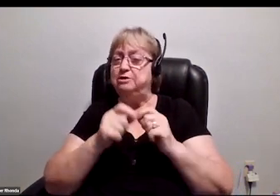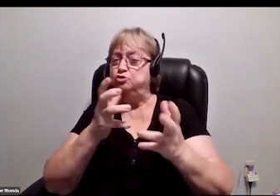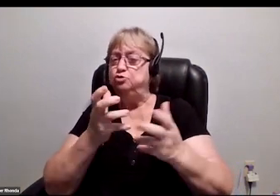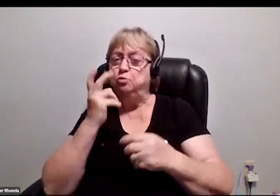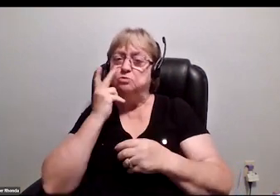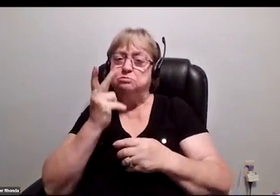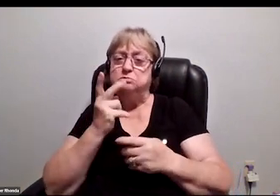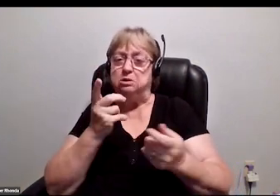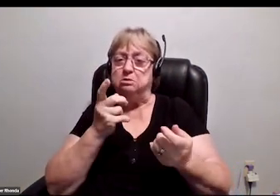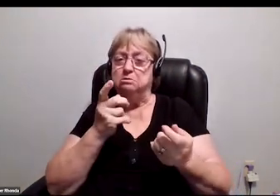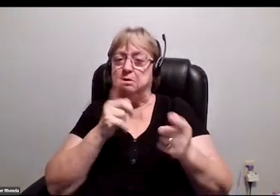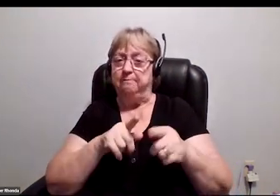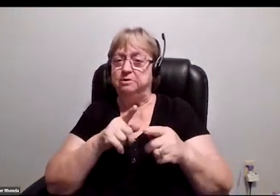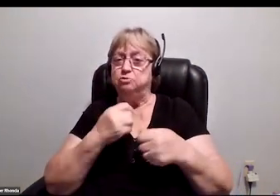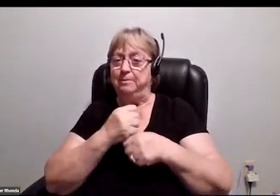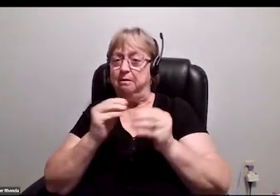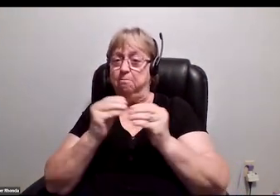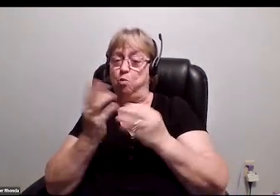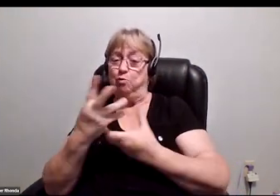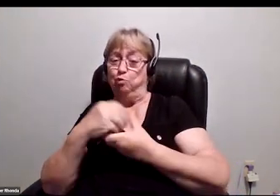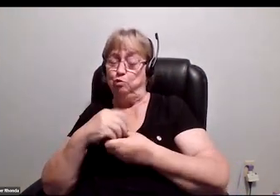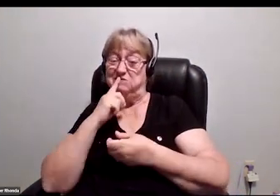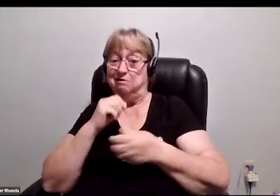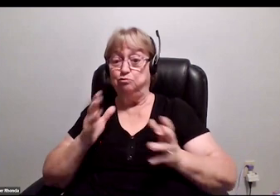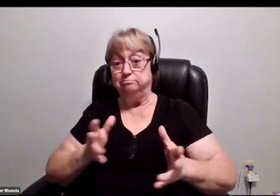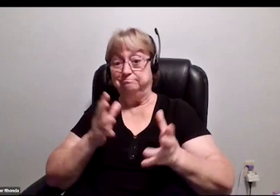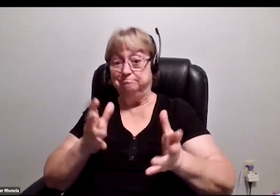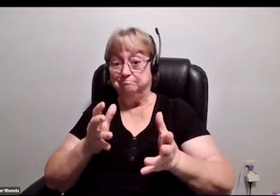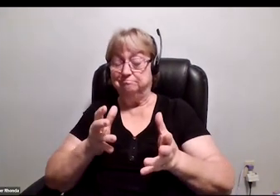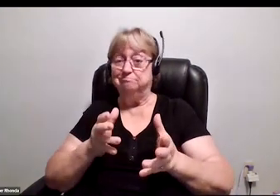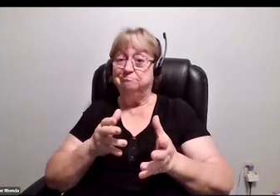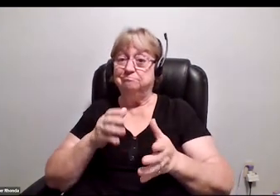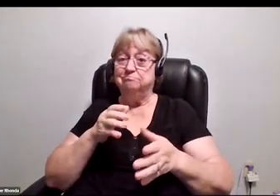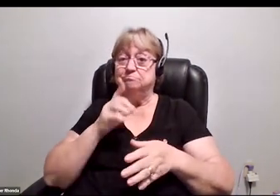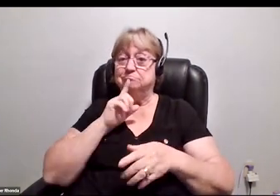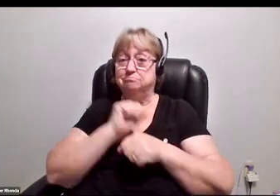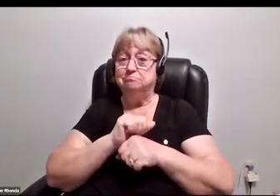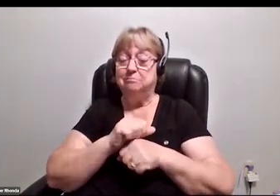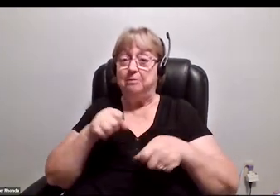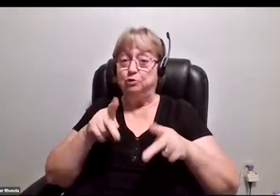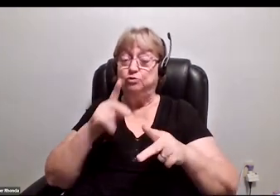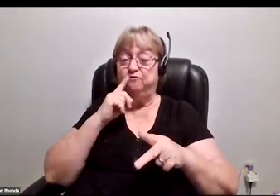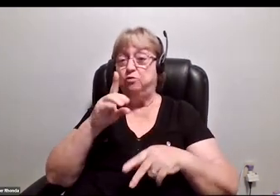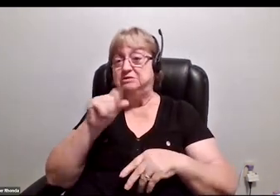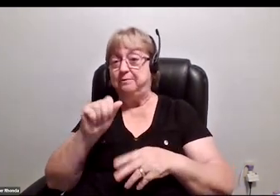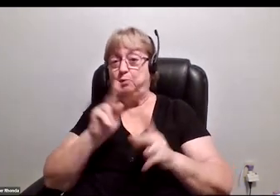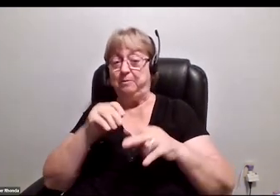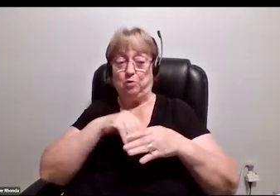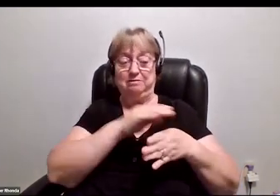to see made to make it more inclusive and to foster genuine representation and opportunities for disabled people in the industry?"